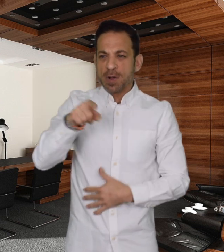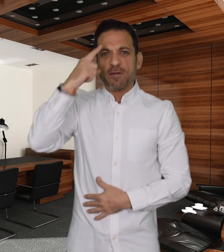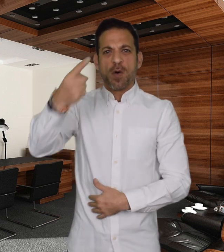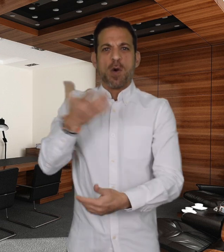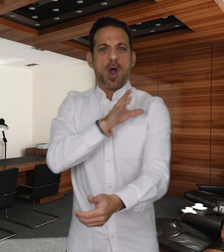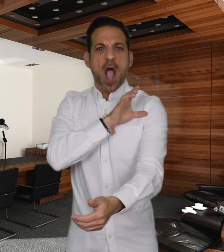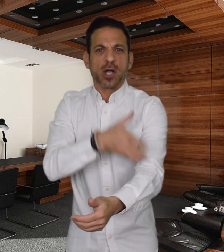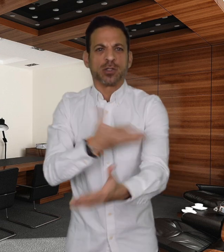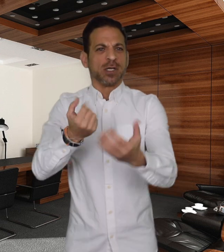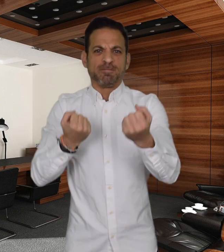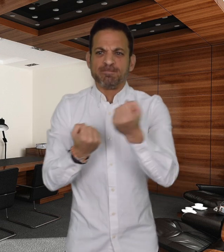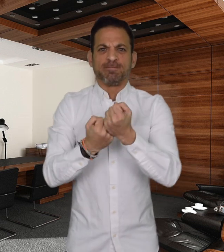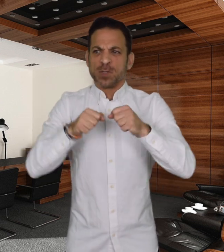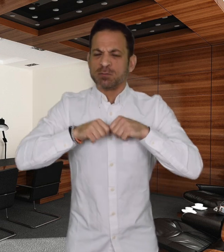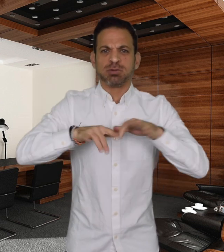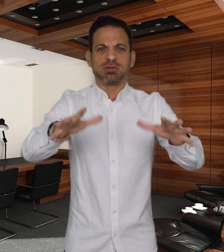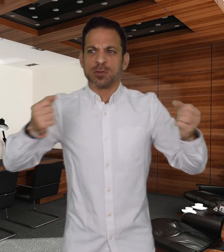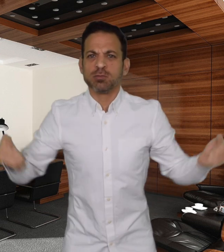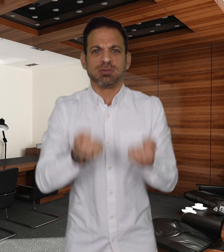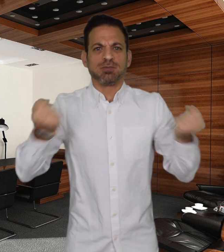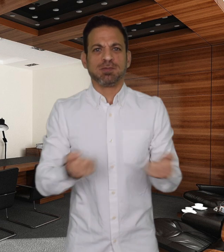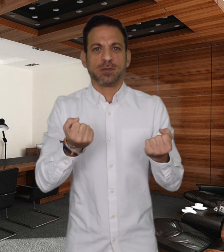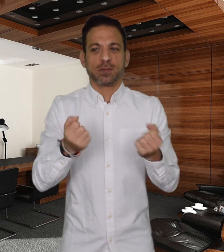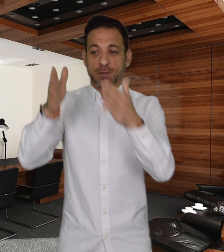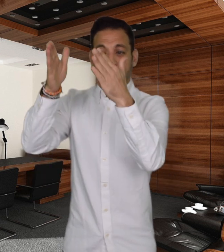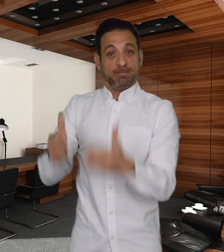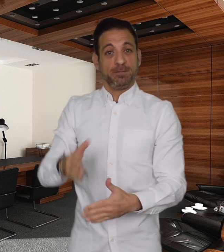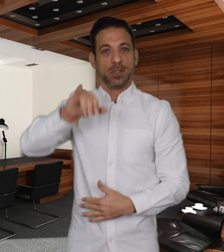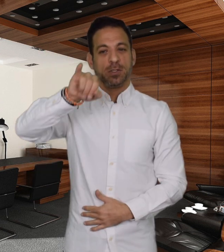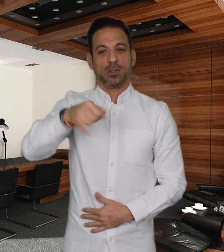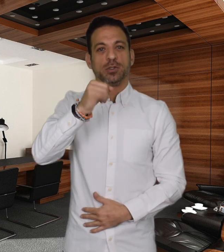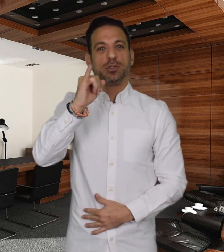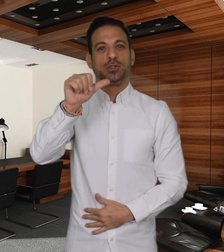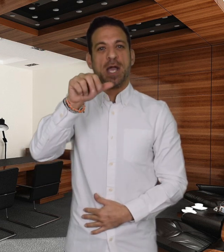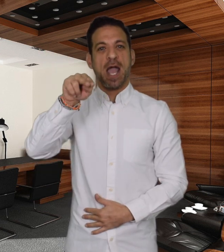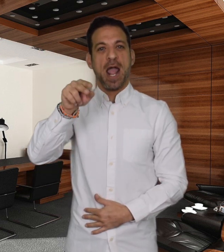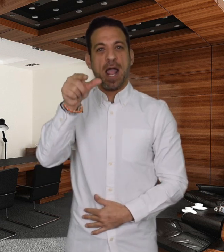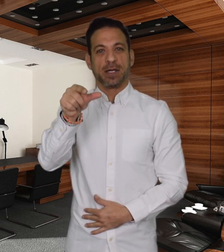who has been Deaf since the age of six years old,